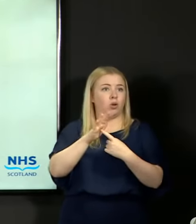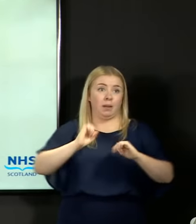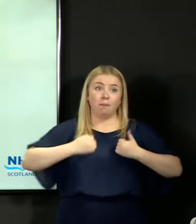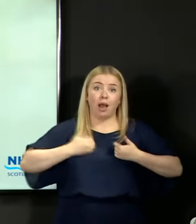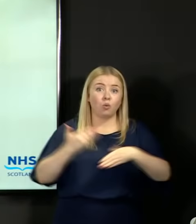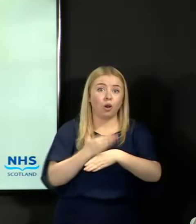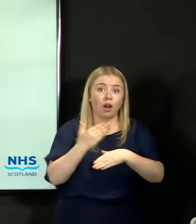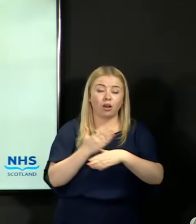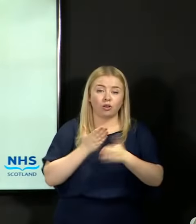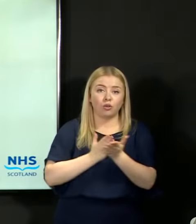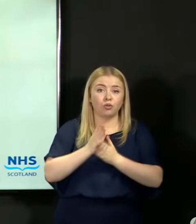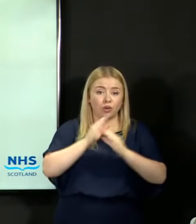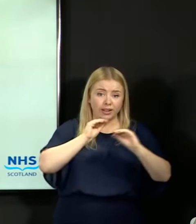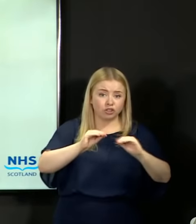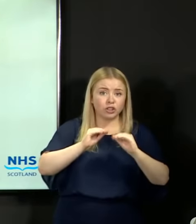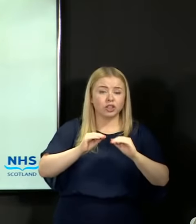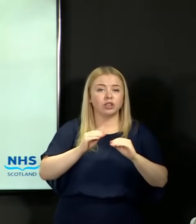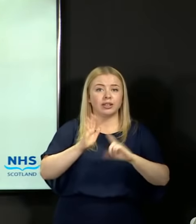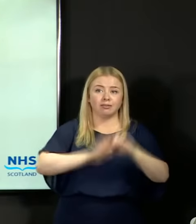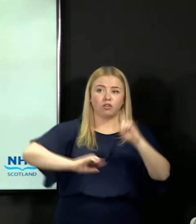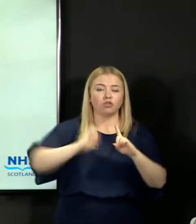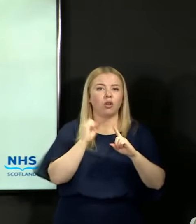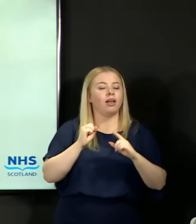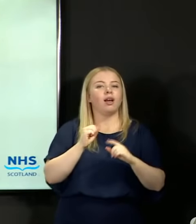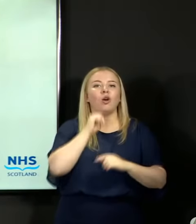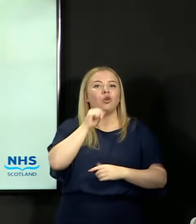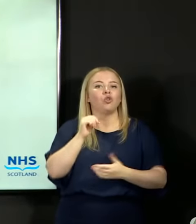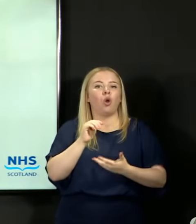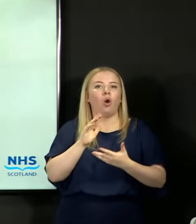education policy, somehow disappear in one exam diet.